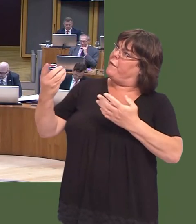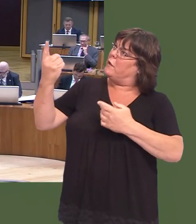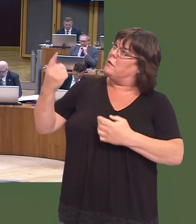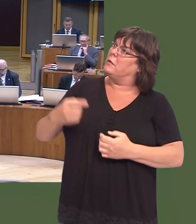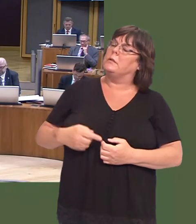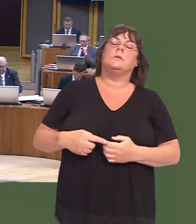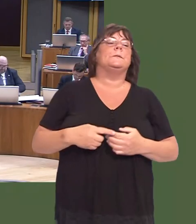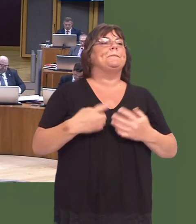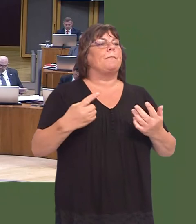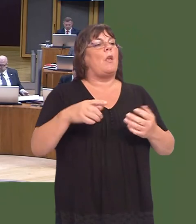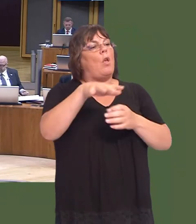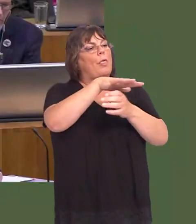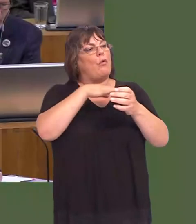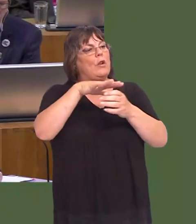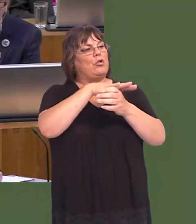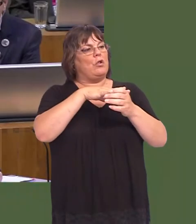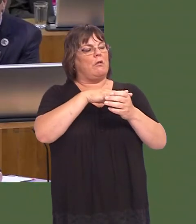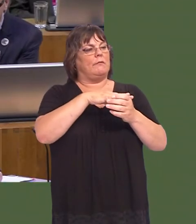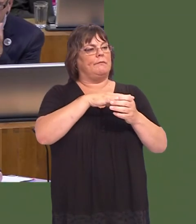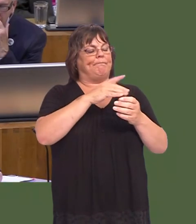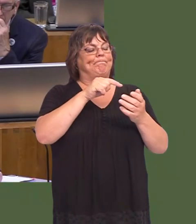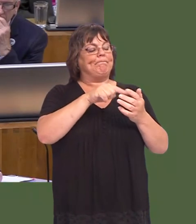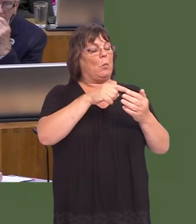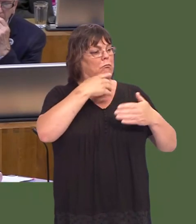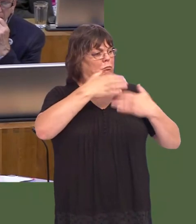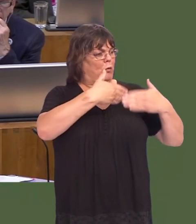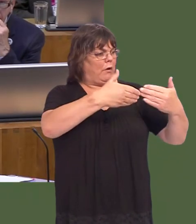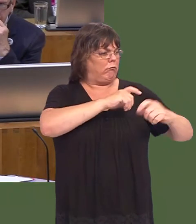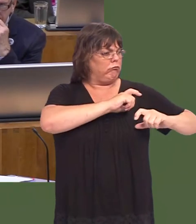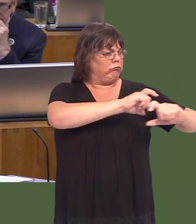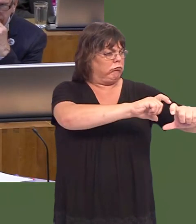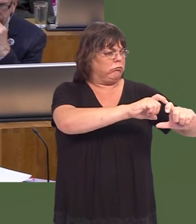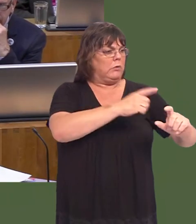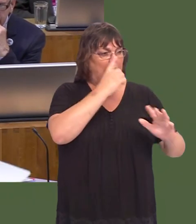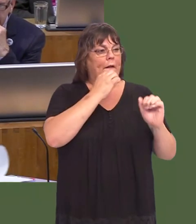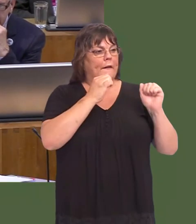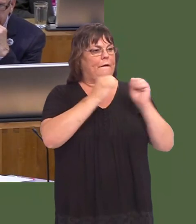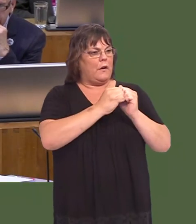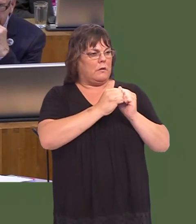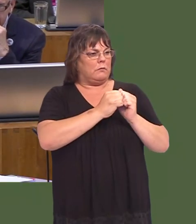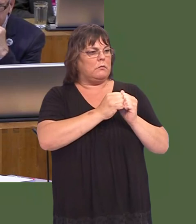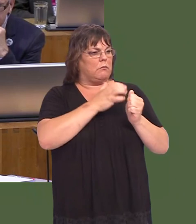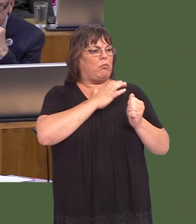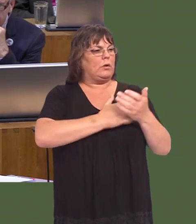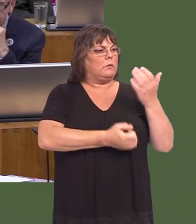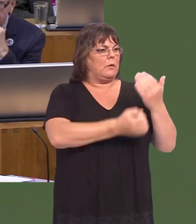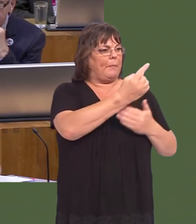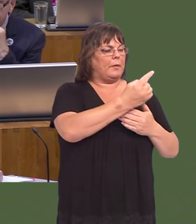Carwyn Jones: With regard to the regional footprint, weíre moving on with thatóI can confirm thatóto ensure that that does happen.